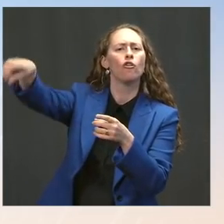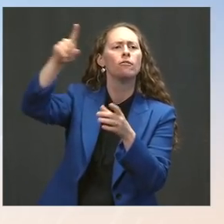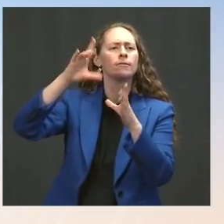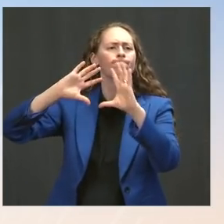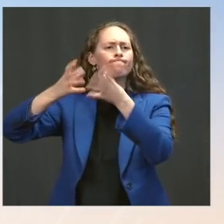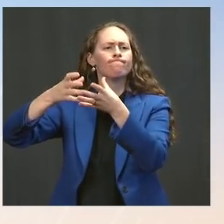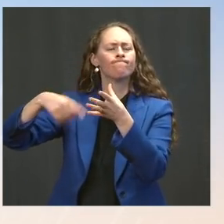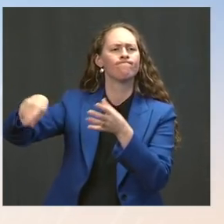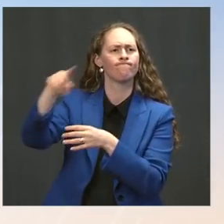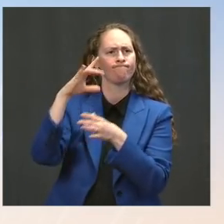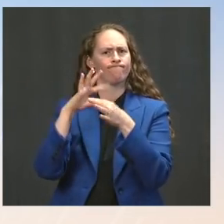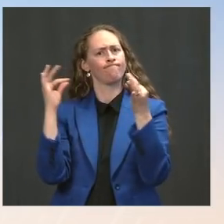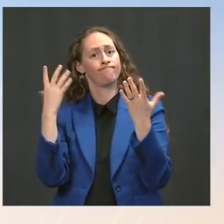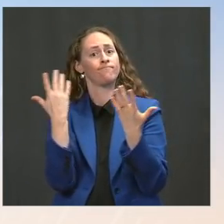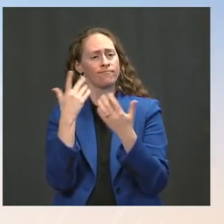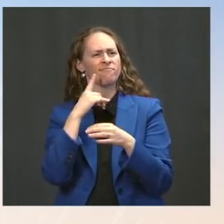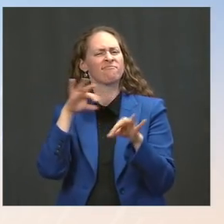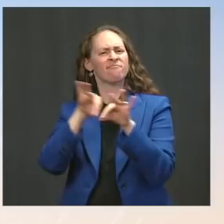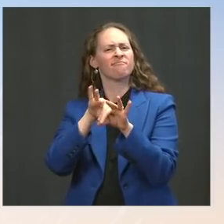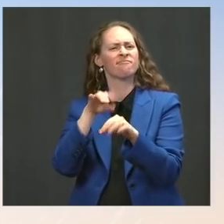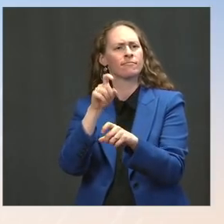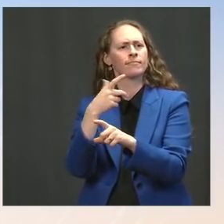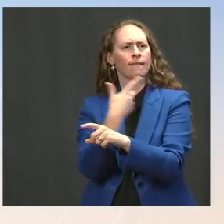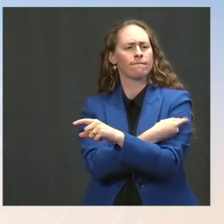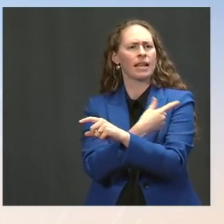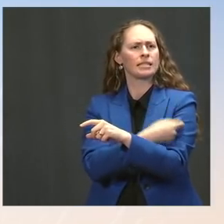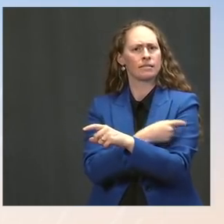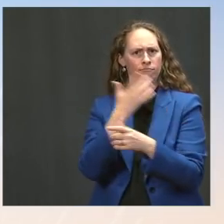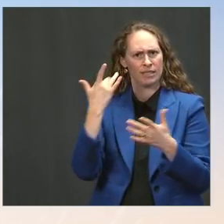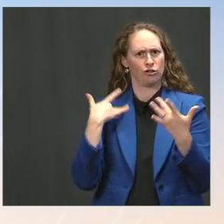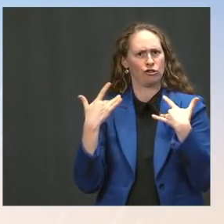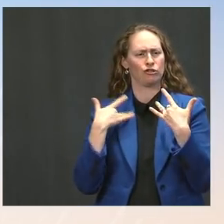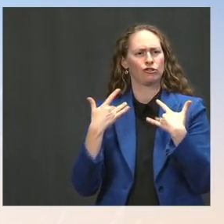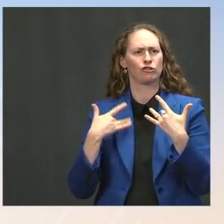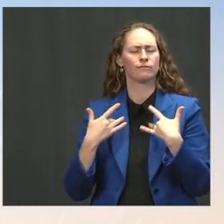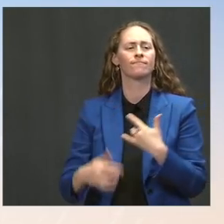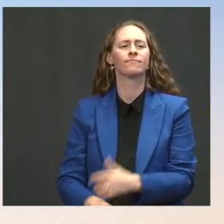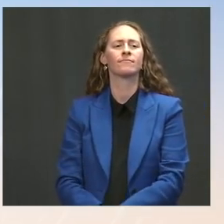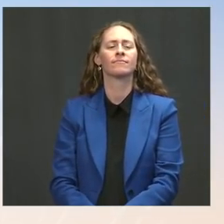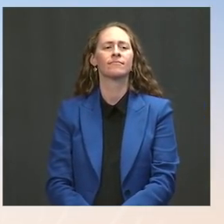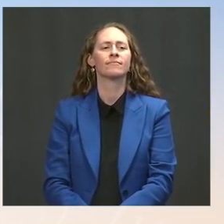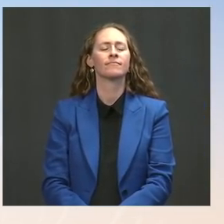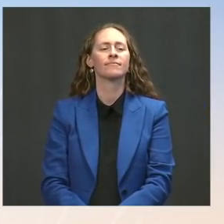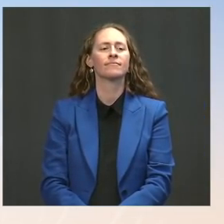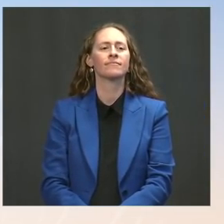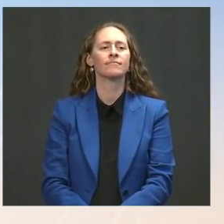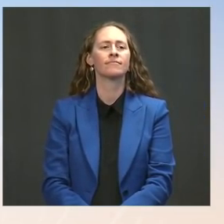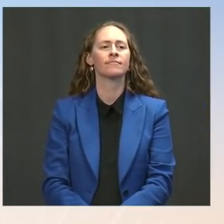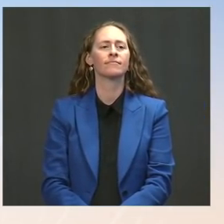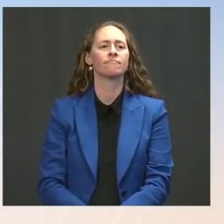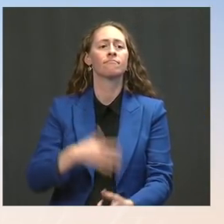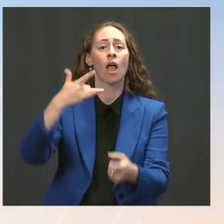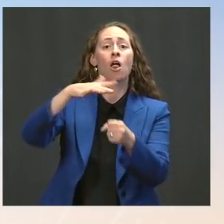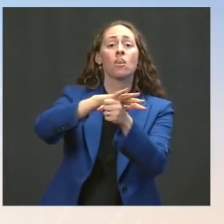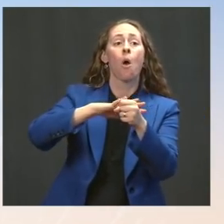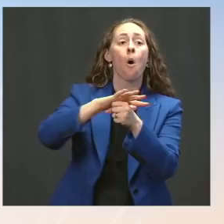And we see that there are local communities that are bringing mask mandates or recommendations. So are we at a point where Americans should be